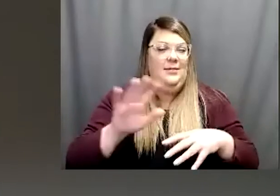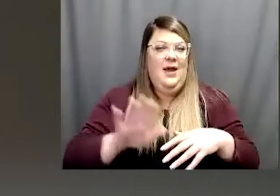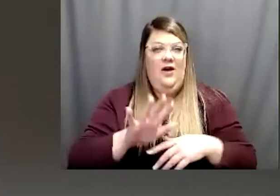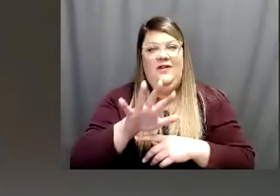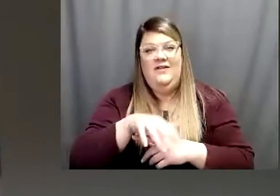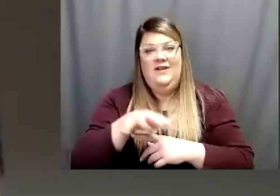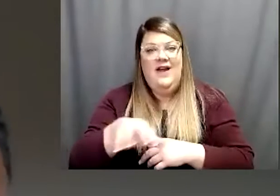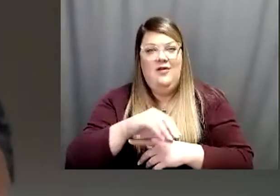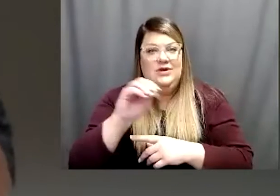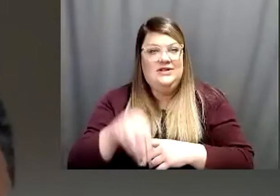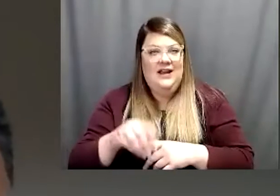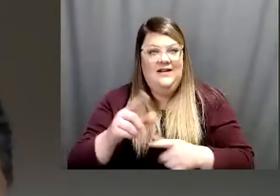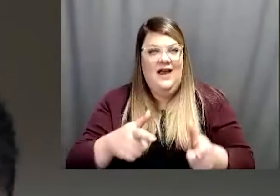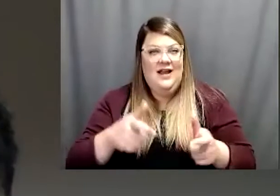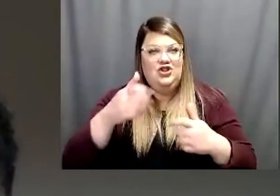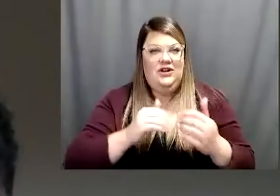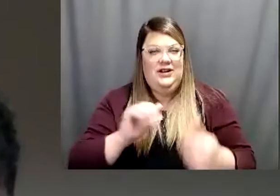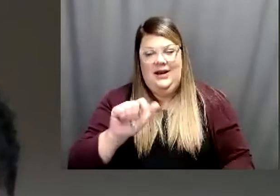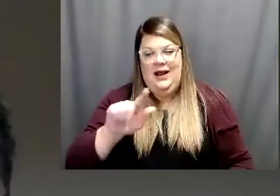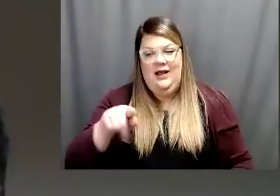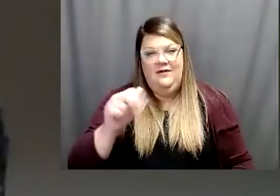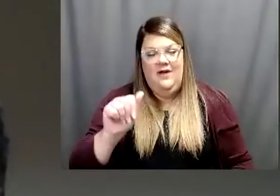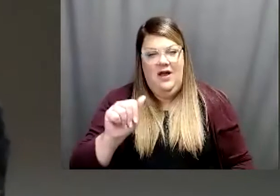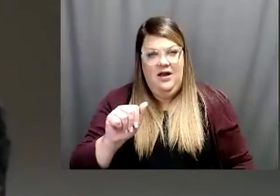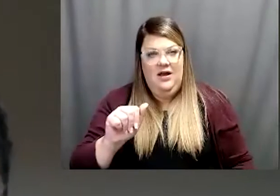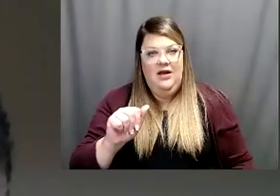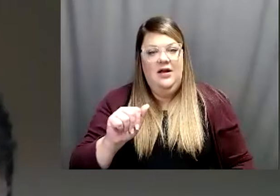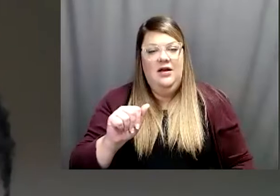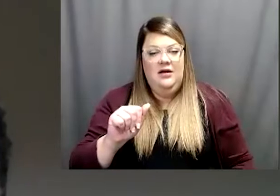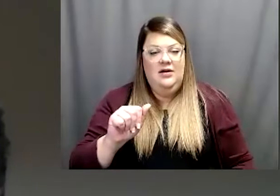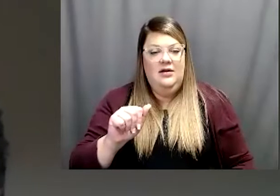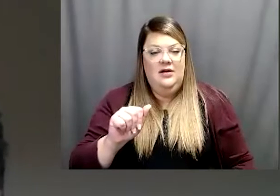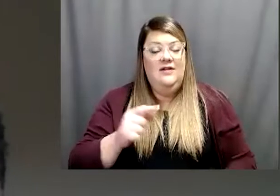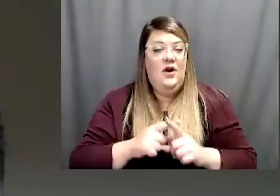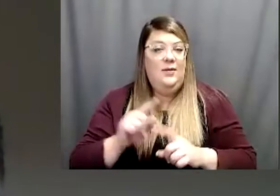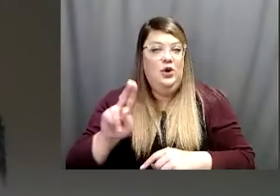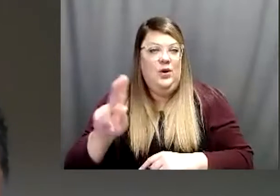faster than that alpha variant which is that the variant from the United Kingdom and also